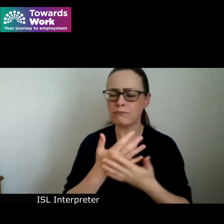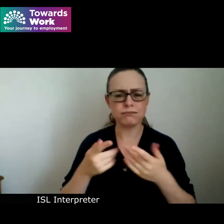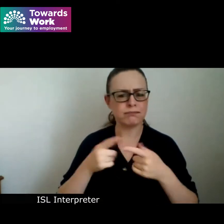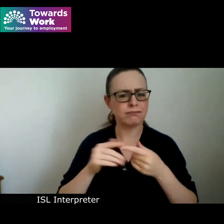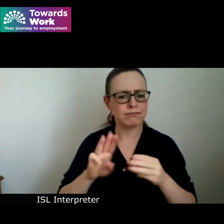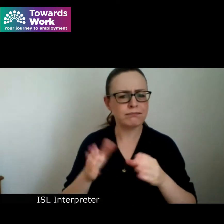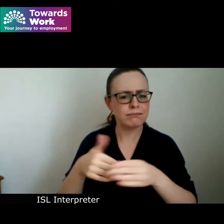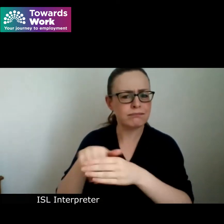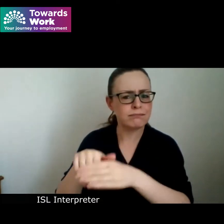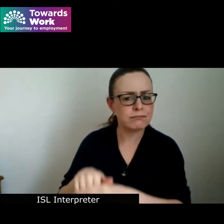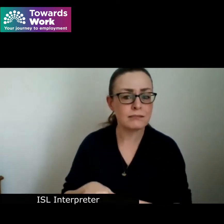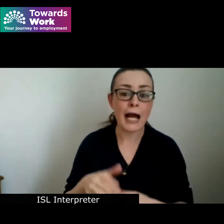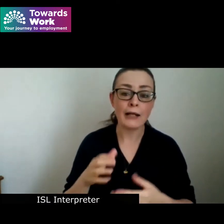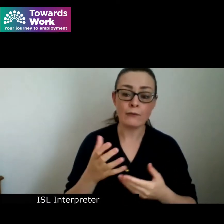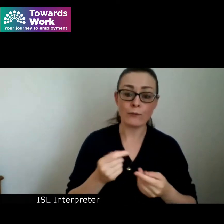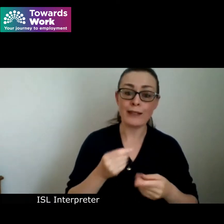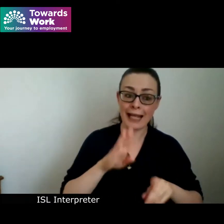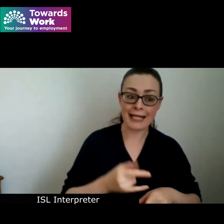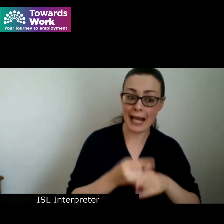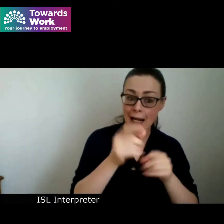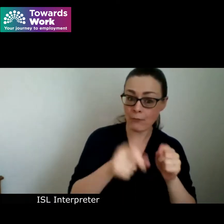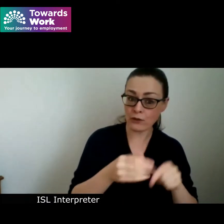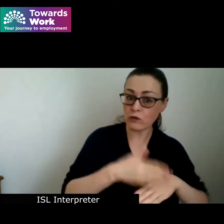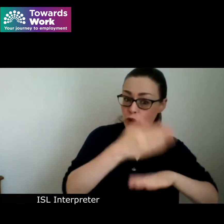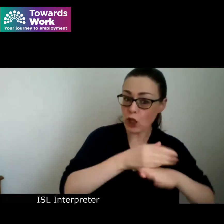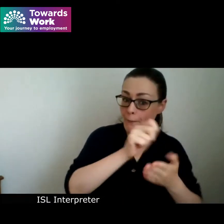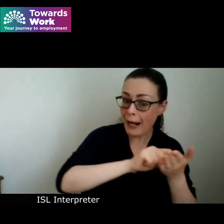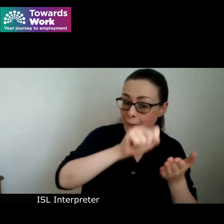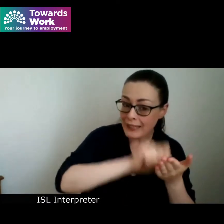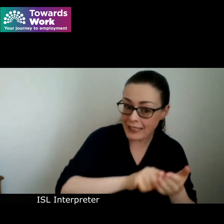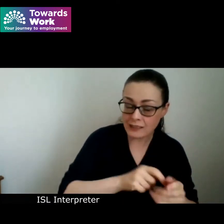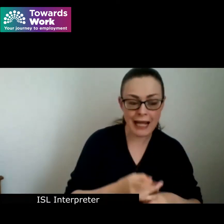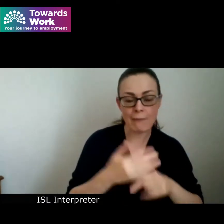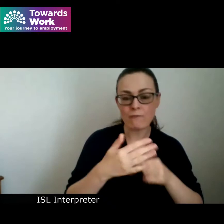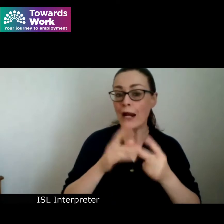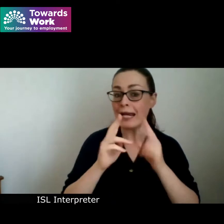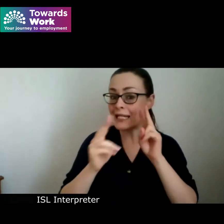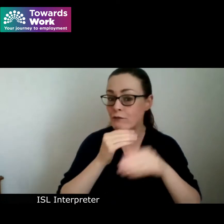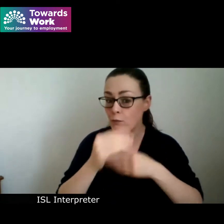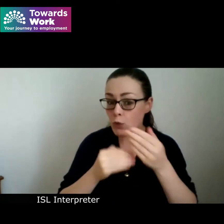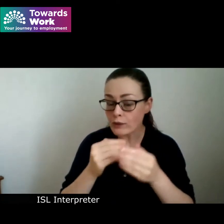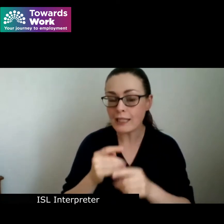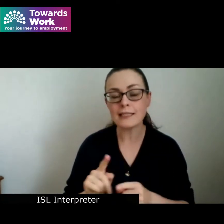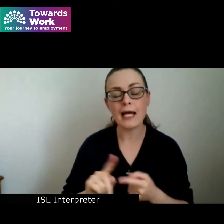application and interview process participants will also have the opportunity to join